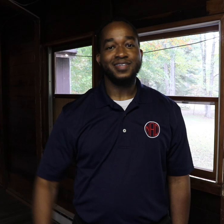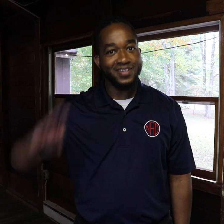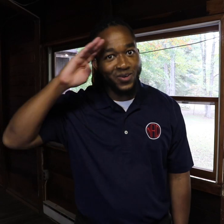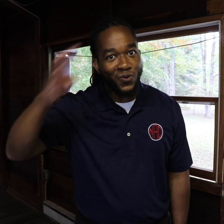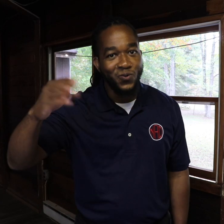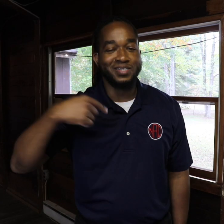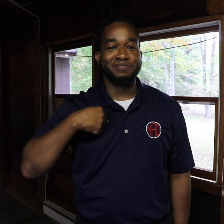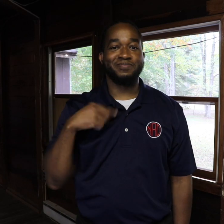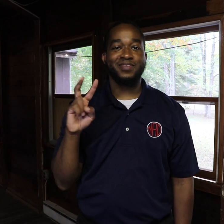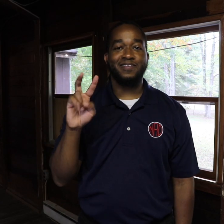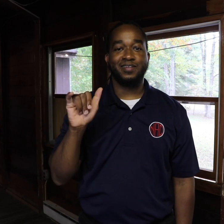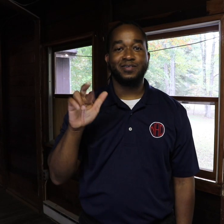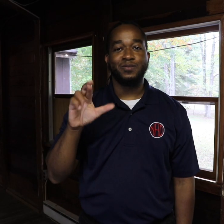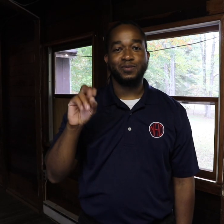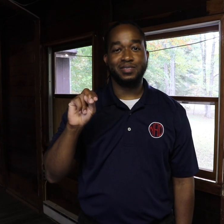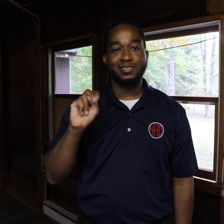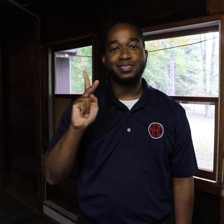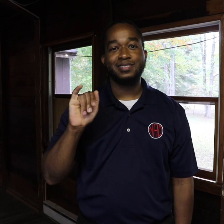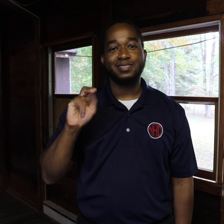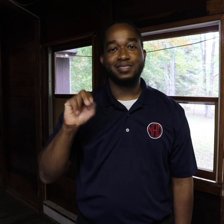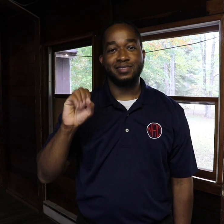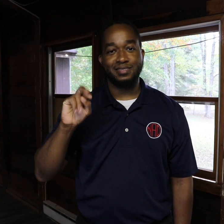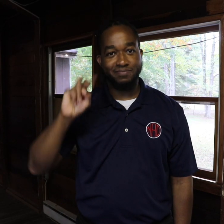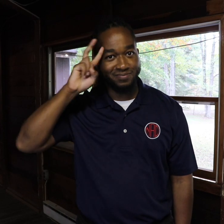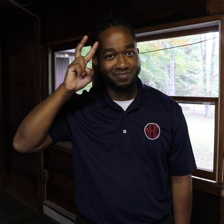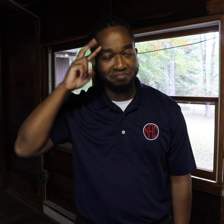Hello, I’m Vyron Kinson.